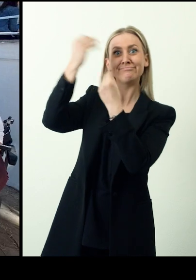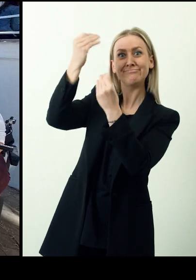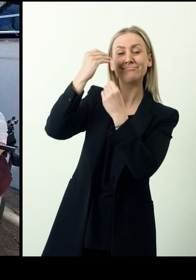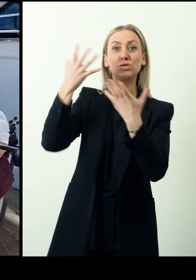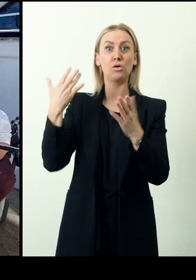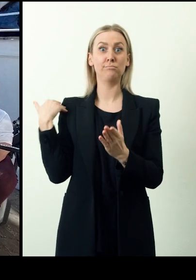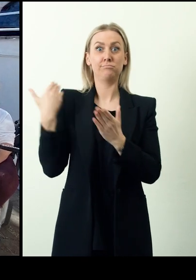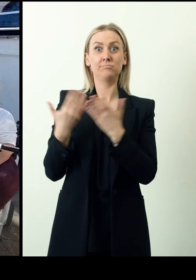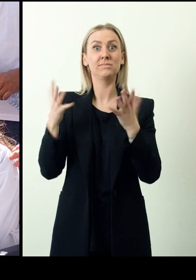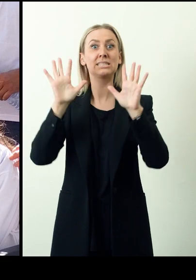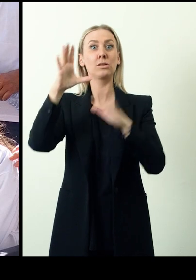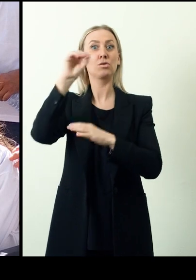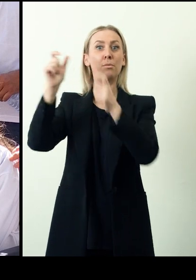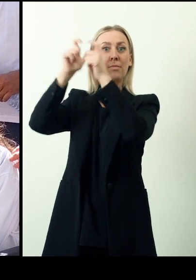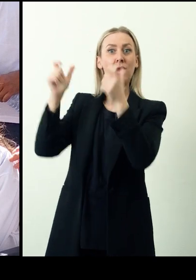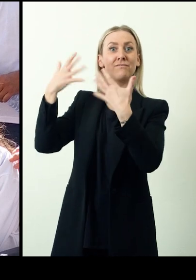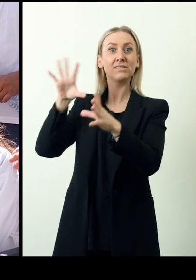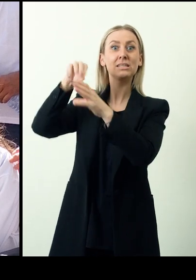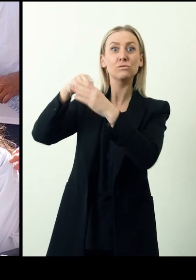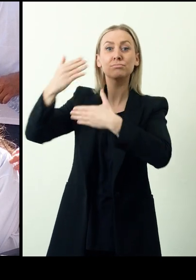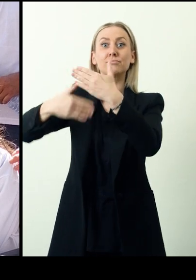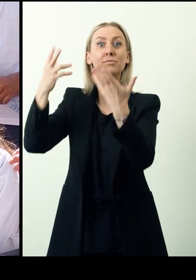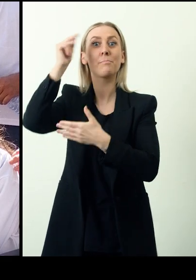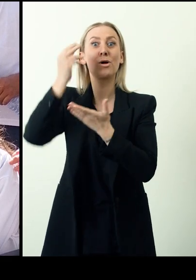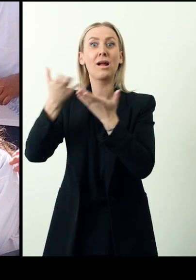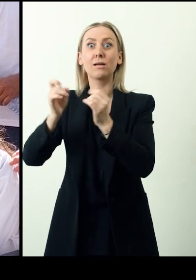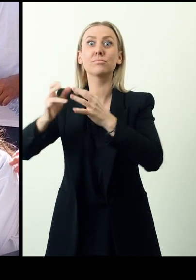ten companies were partners and Brand Solution had expanded to Bulgaria.